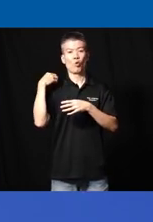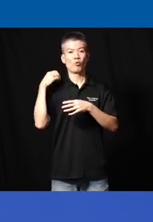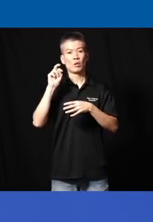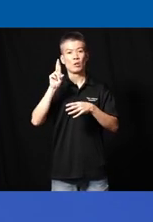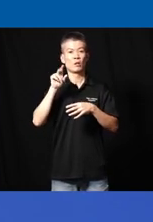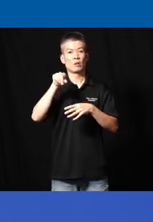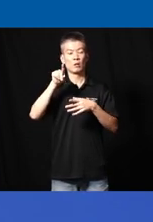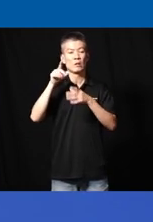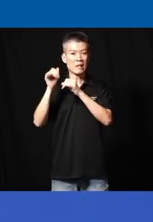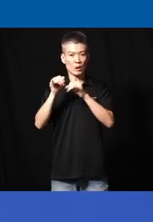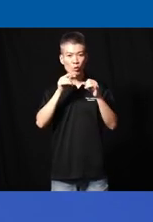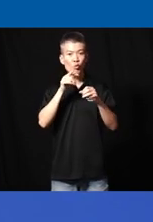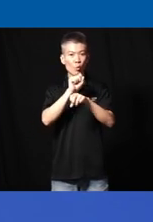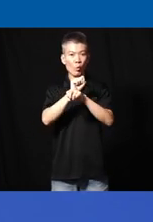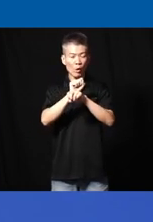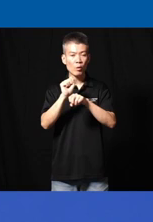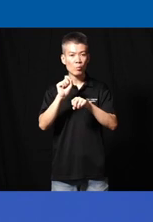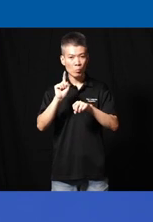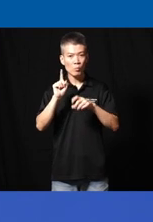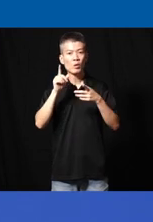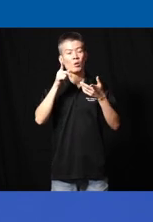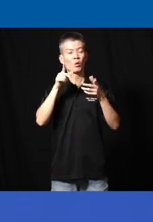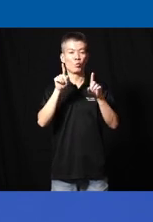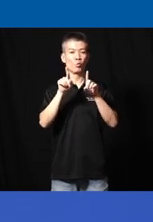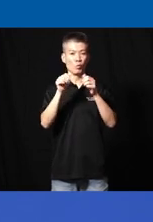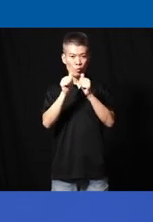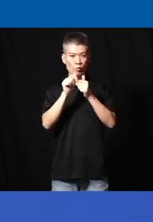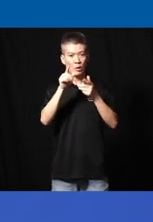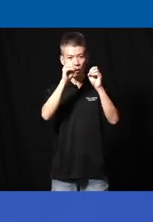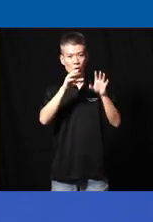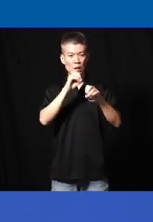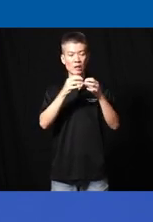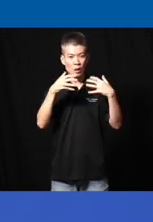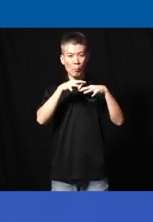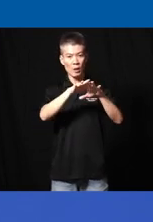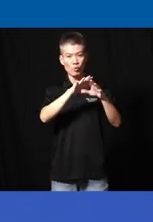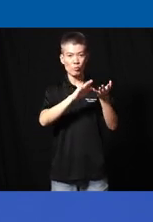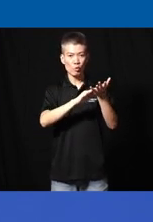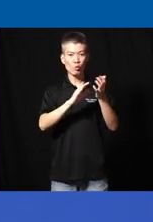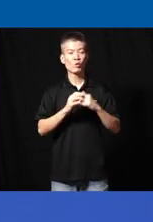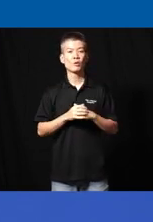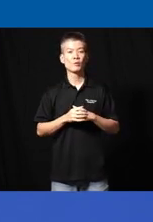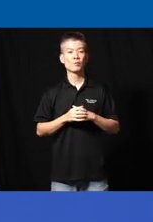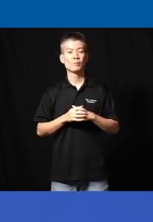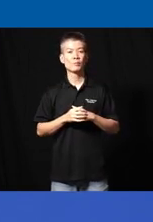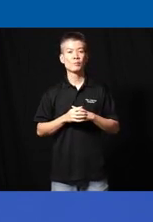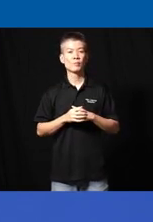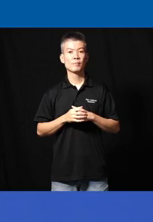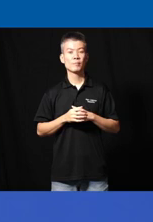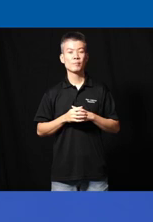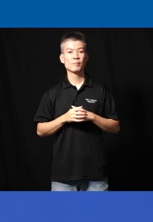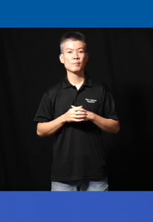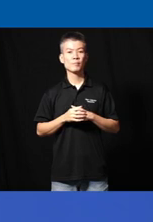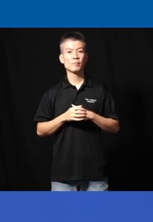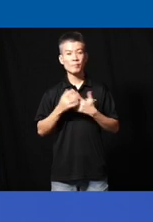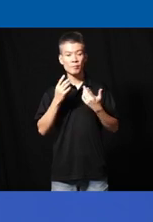these are individuals who work um alongside their teachers in the mainstream um the research that